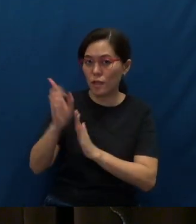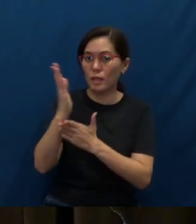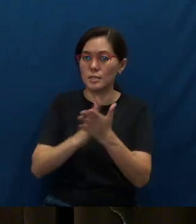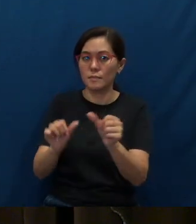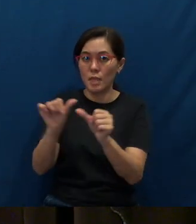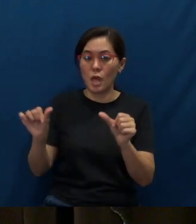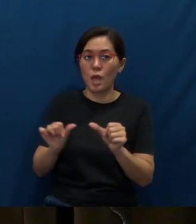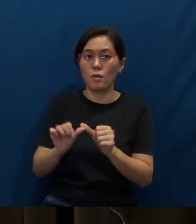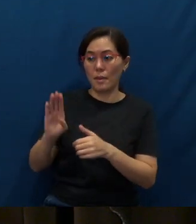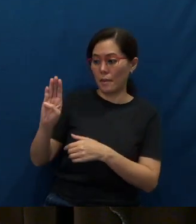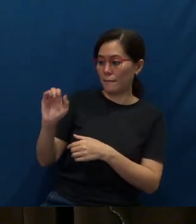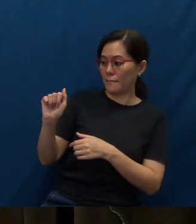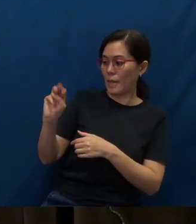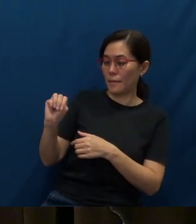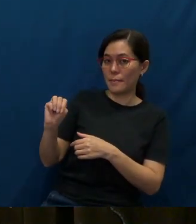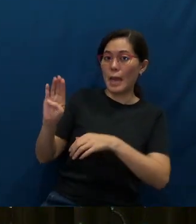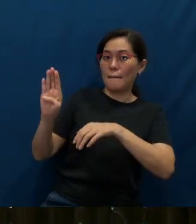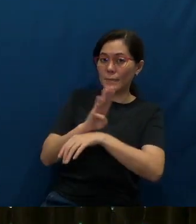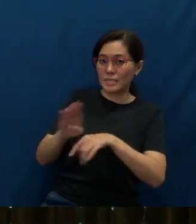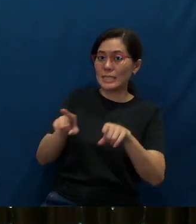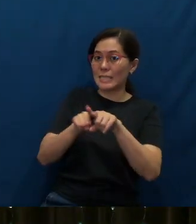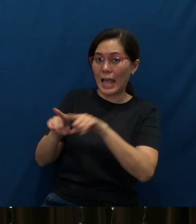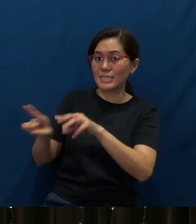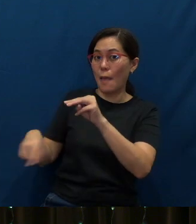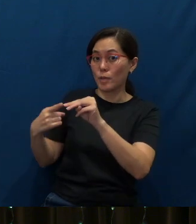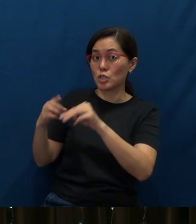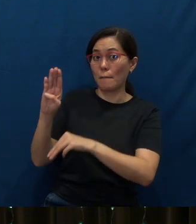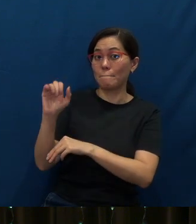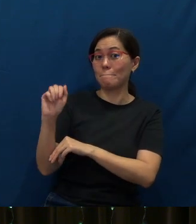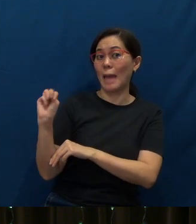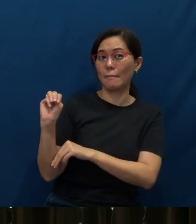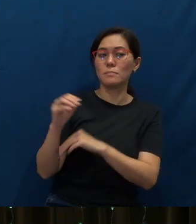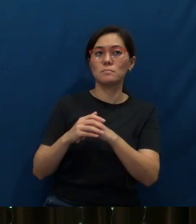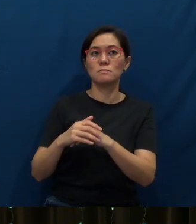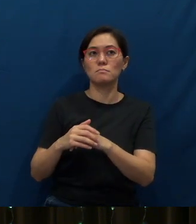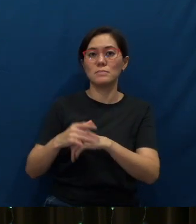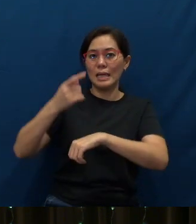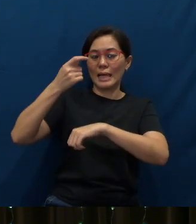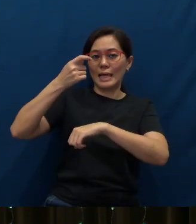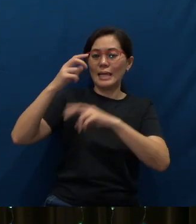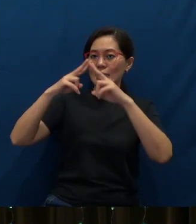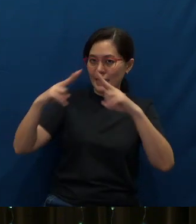BAM - Business As Missions - tentmaking opportunities in some